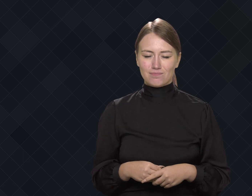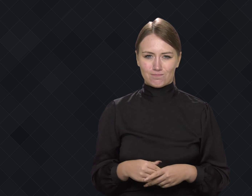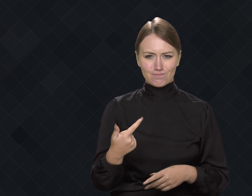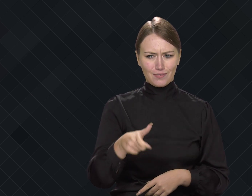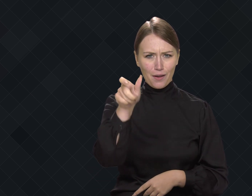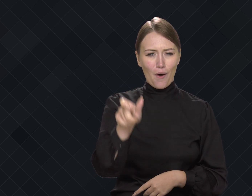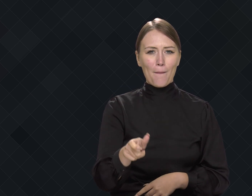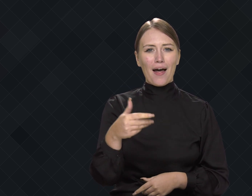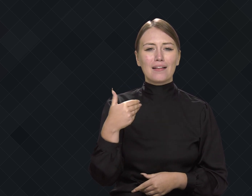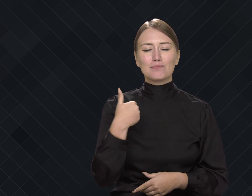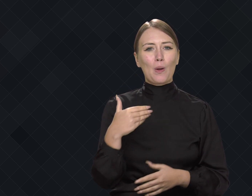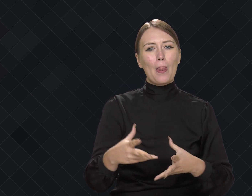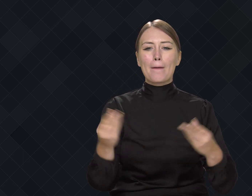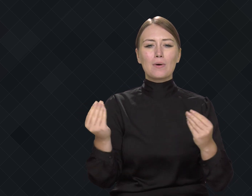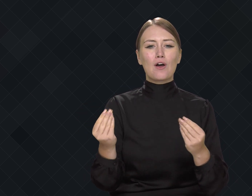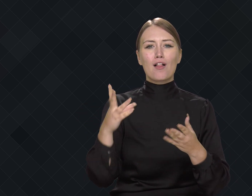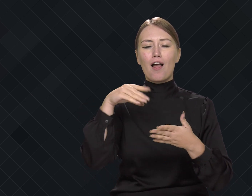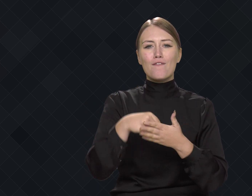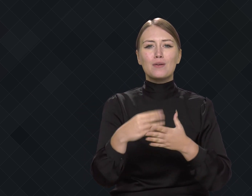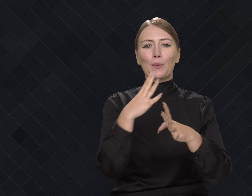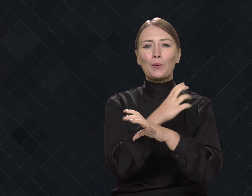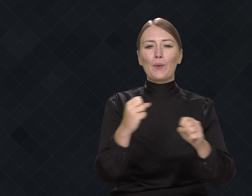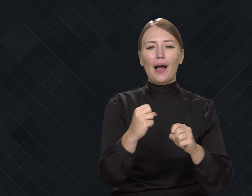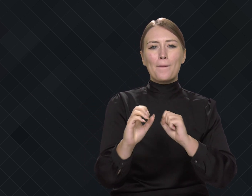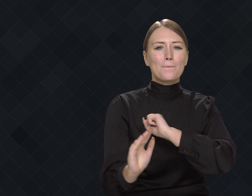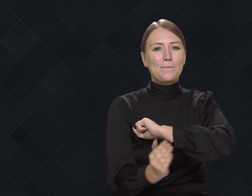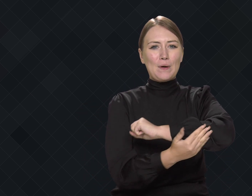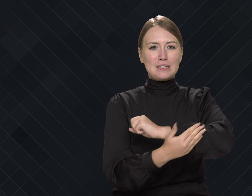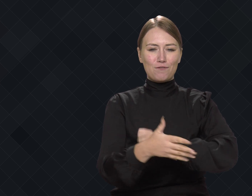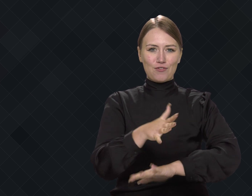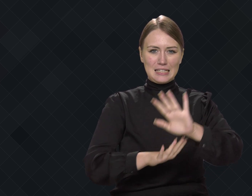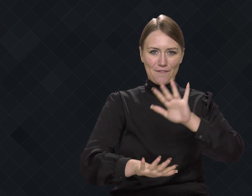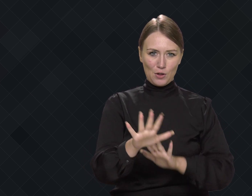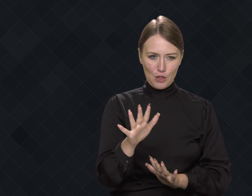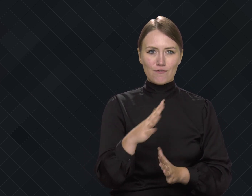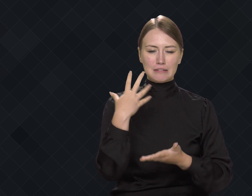Berthier initially received basic vocational education,